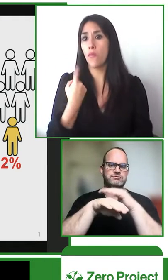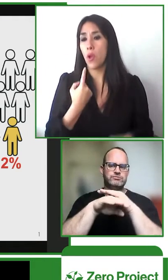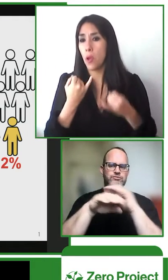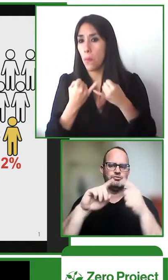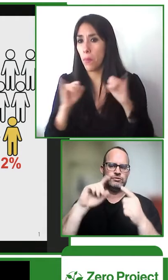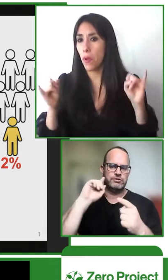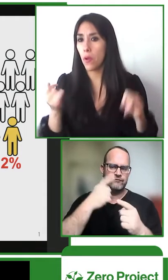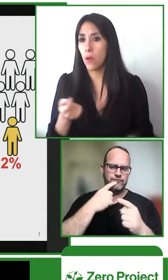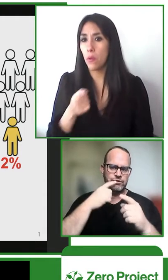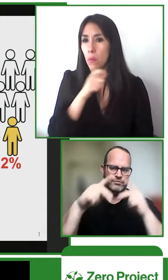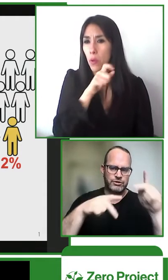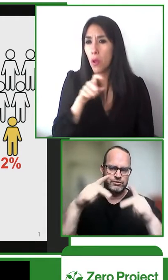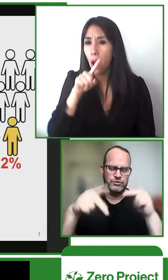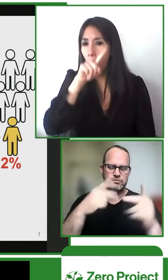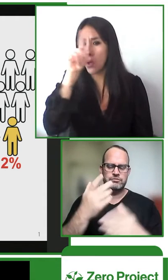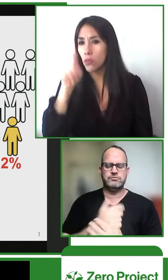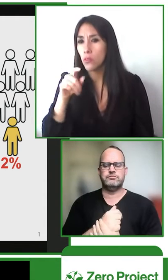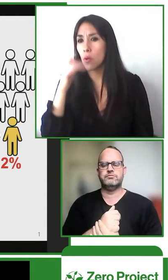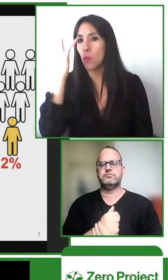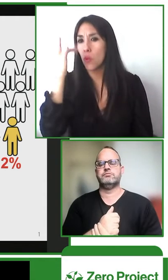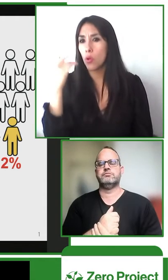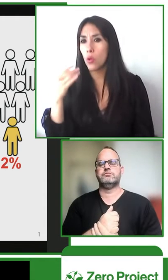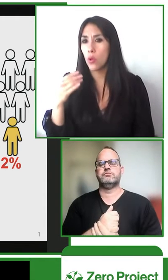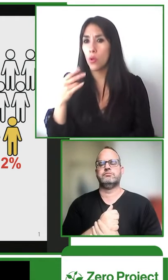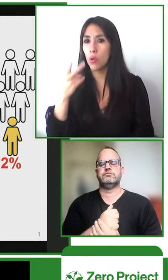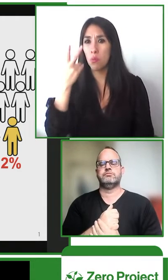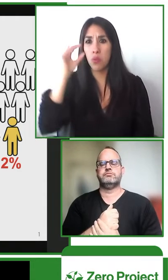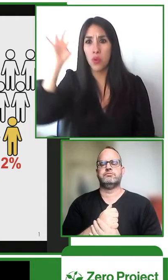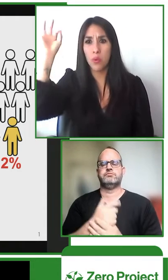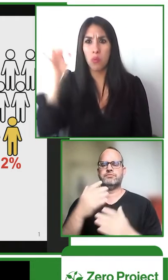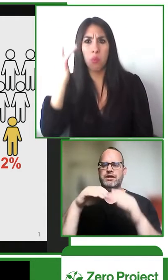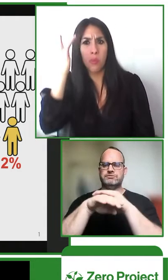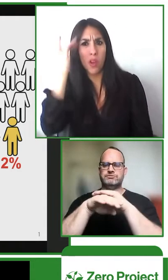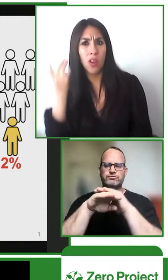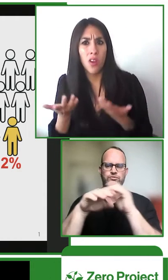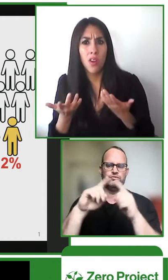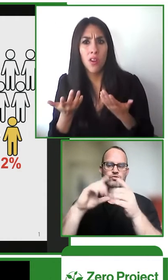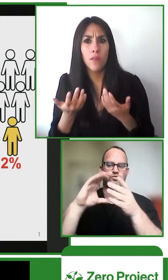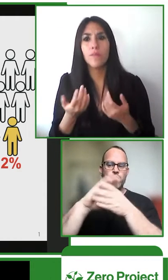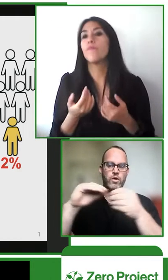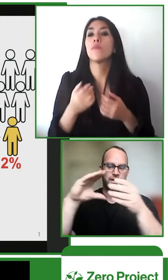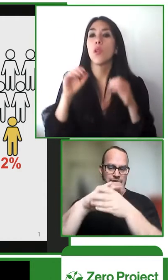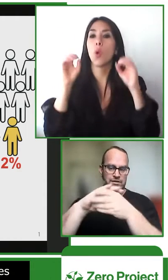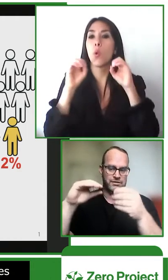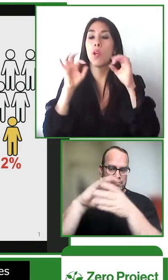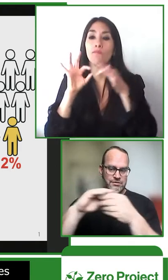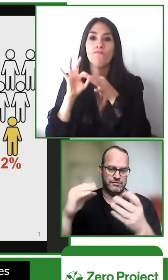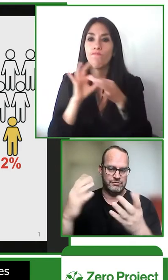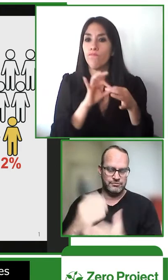there's policy decision reasons and there's lack of access to education and